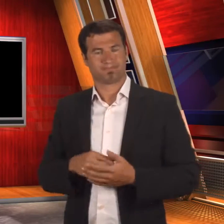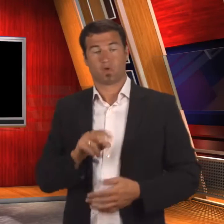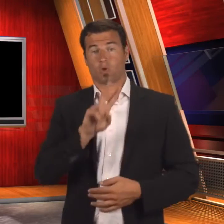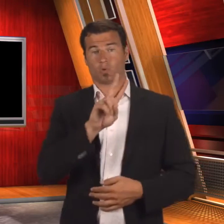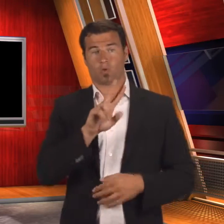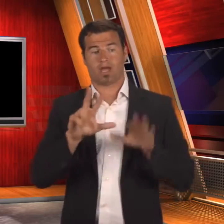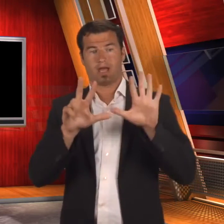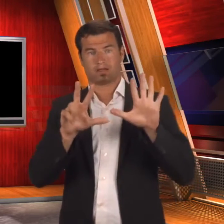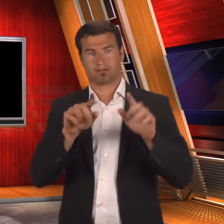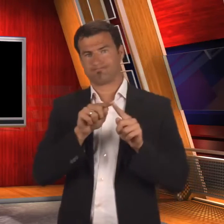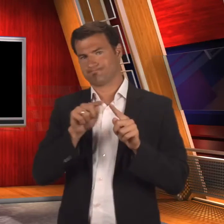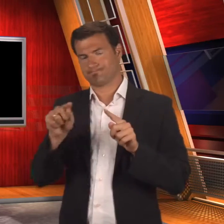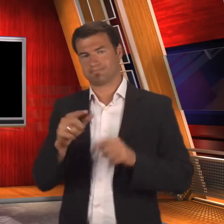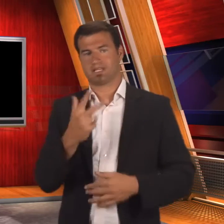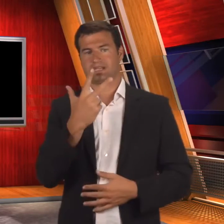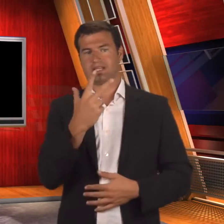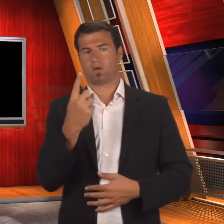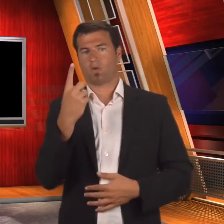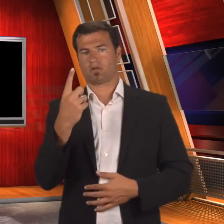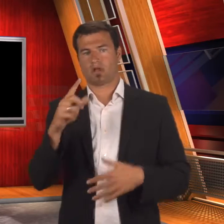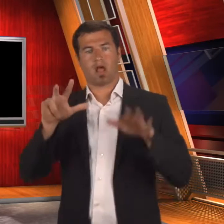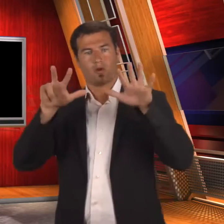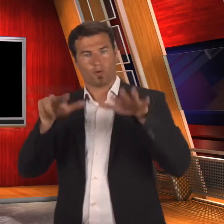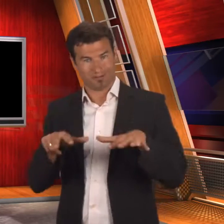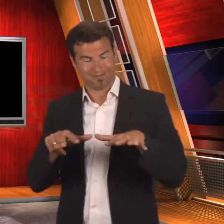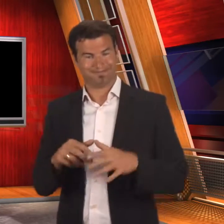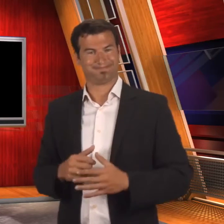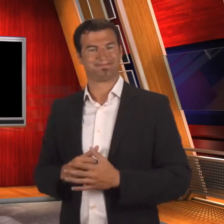from August 28 to 31.